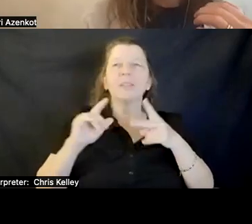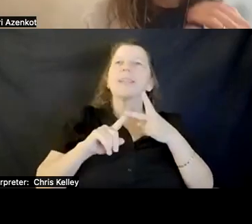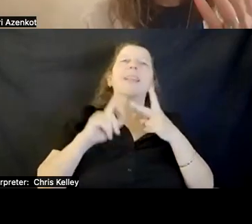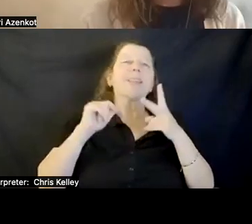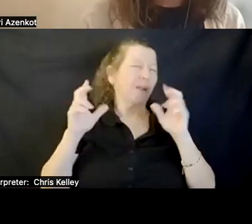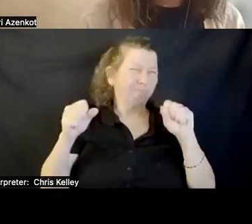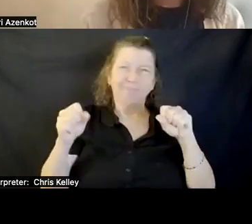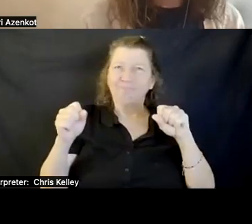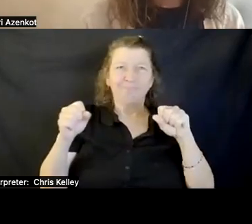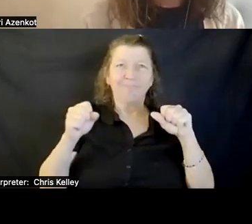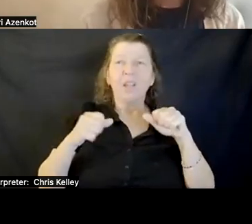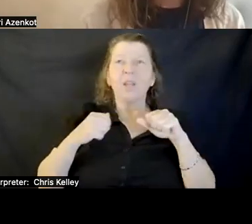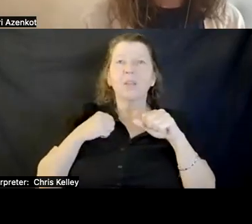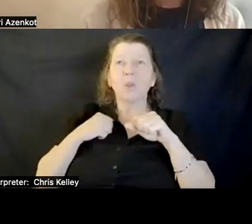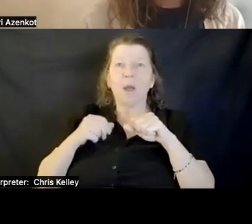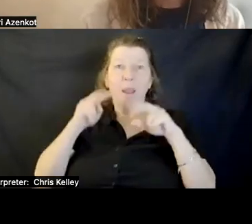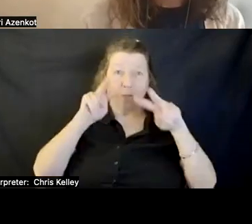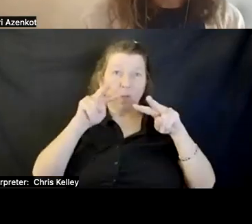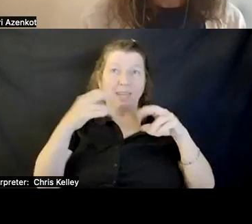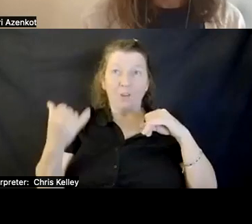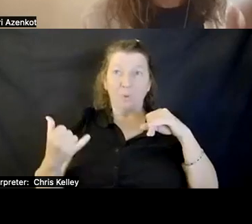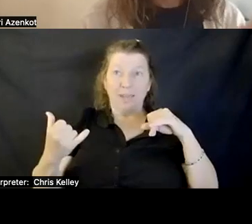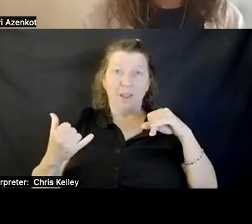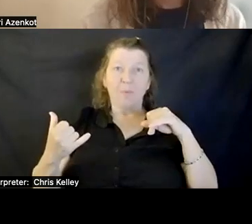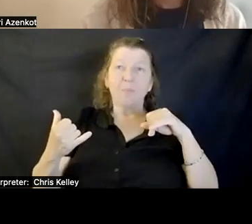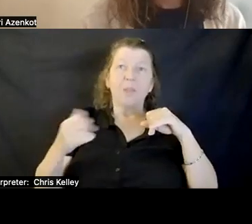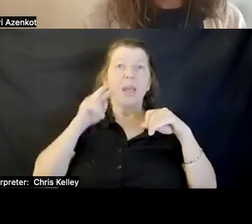I AM LOOKING AT YOU RIGHT NOW THROUGH ZOOM